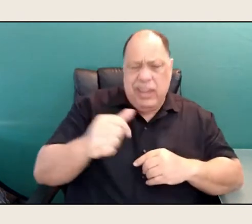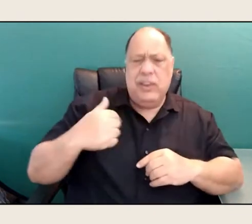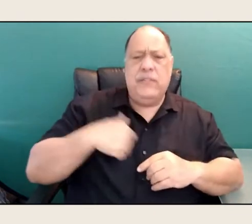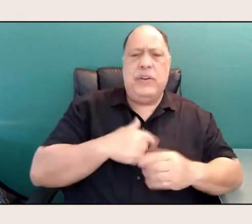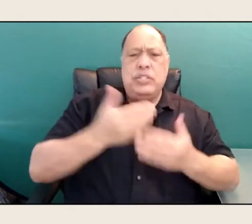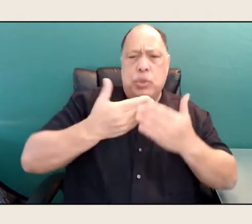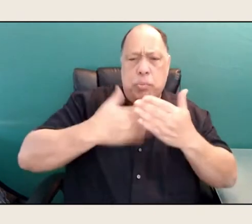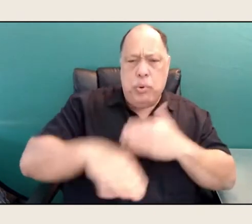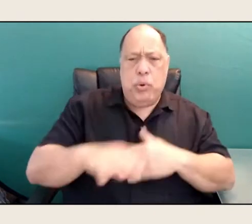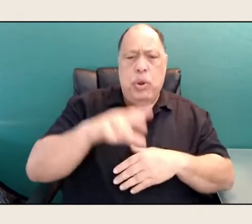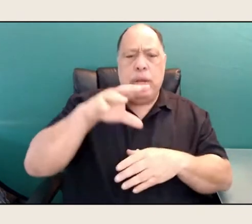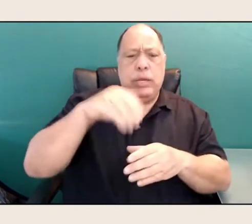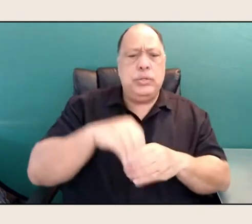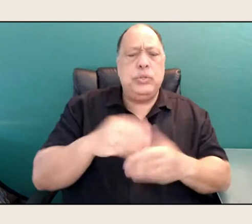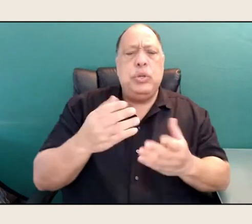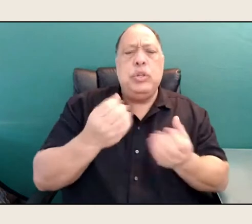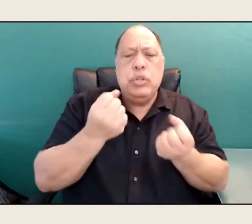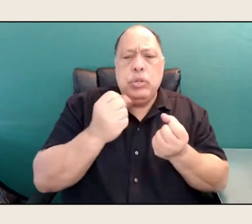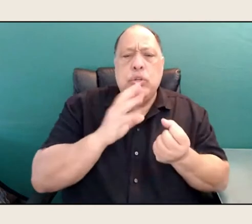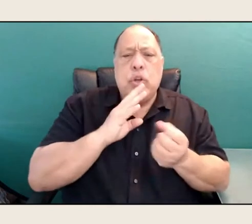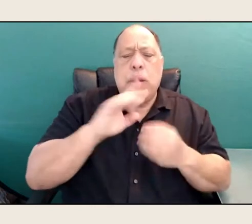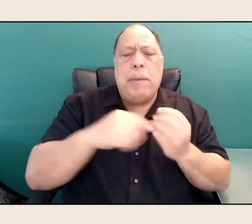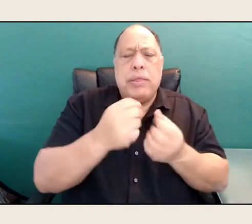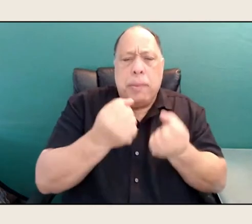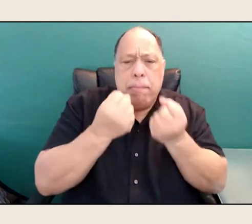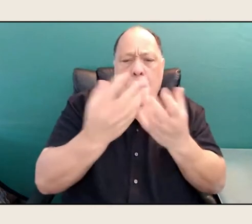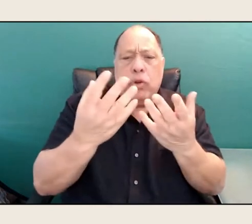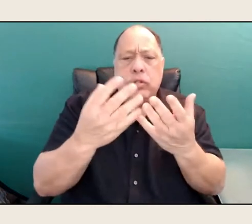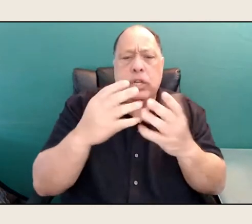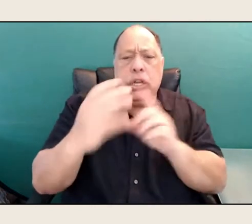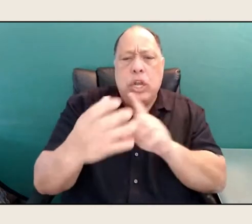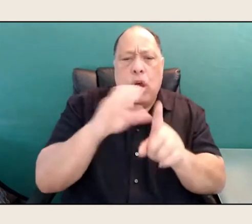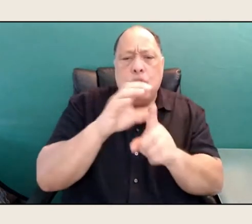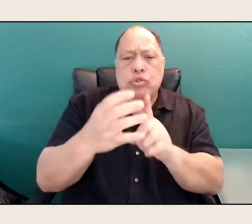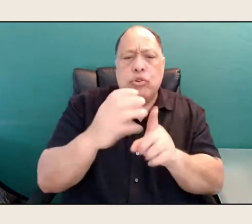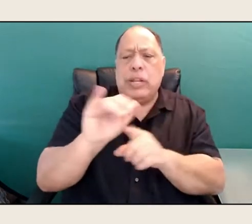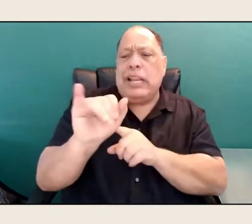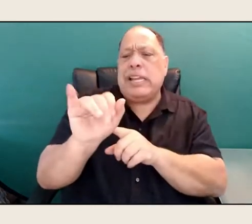that multiculturalism, per se, right,